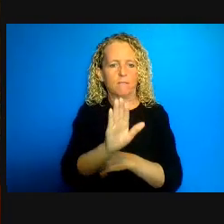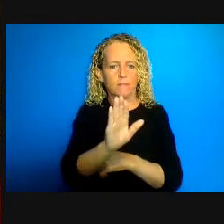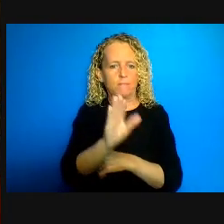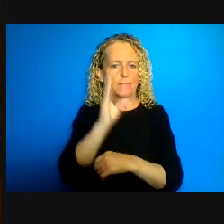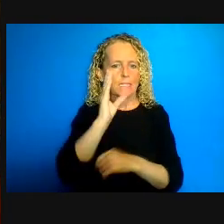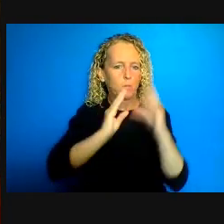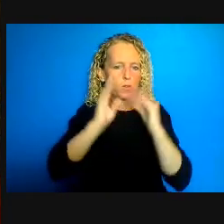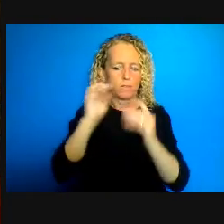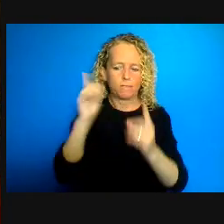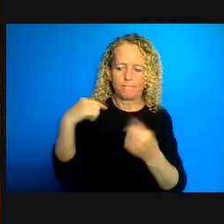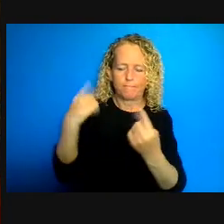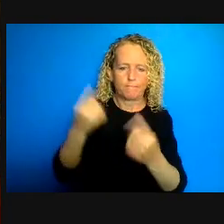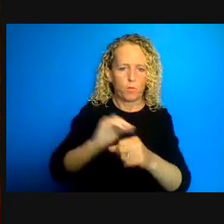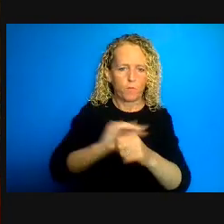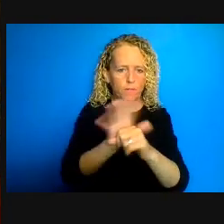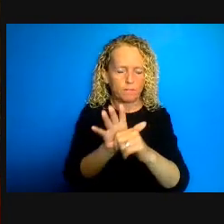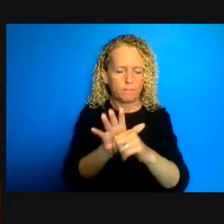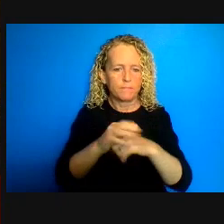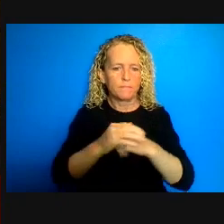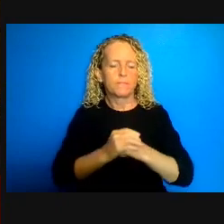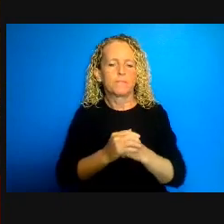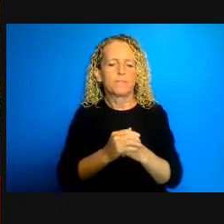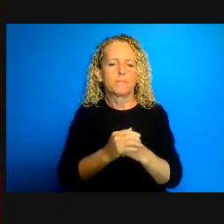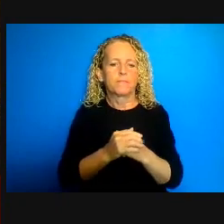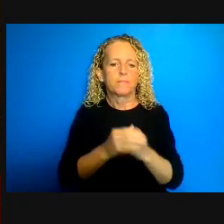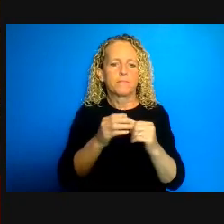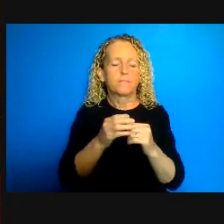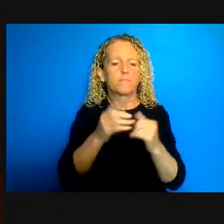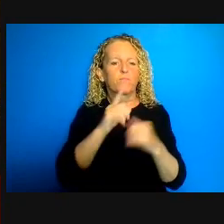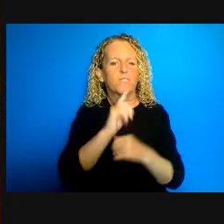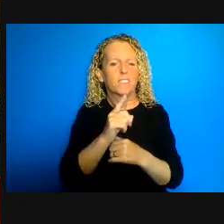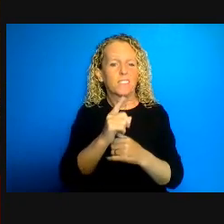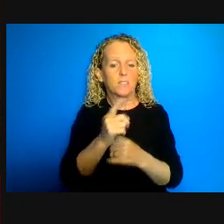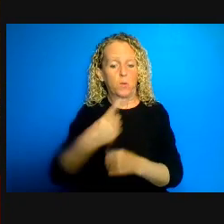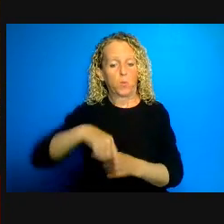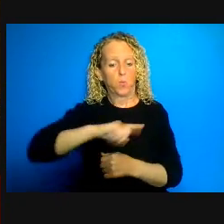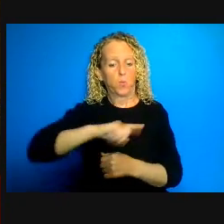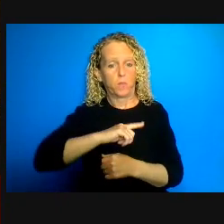reminding us that we have to shift from a culture of confinement the culture of